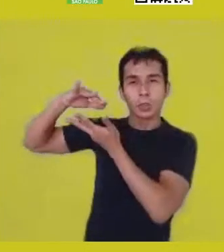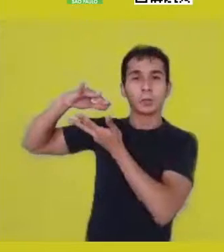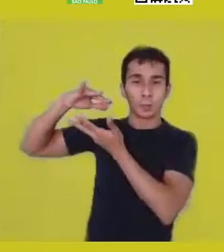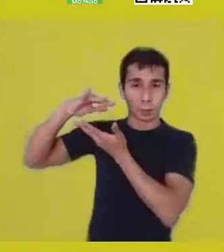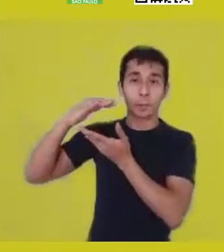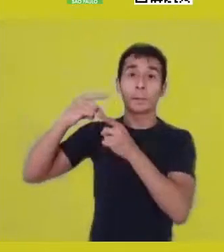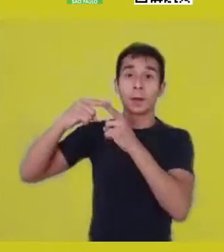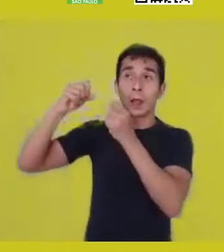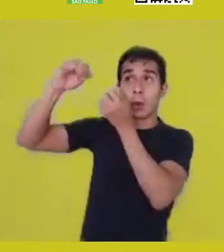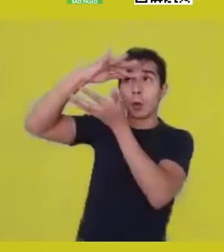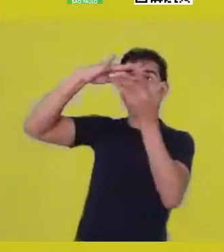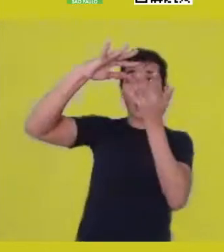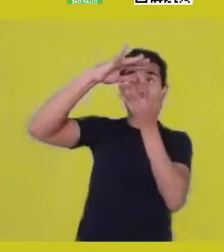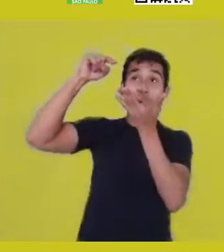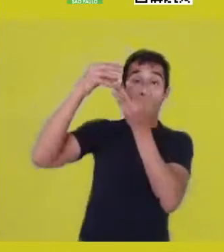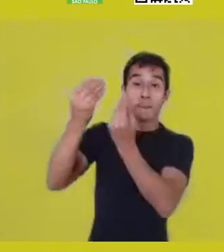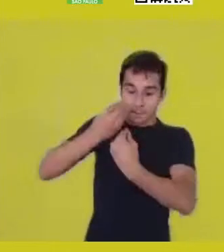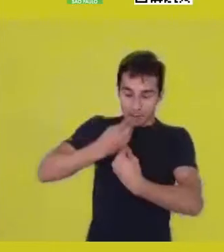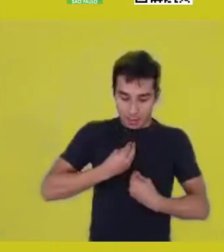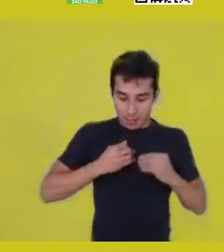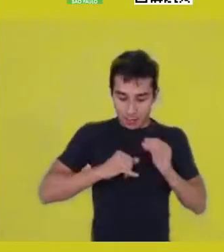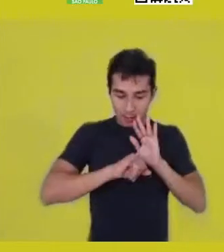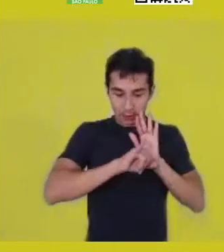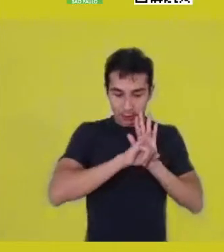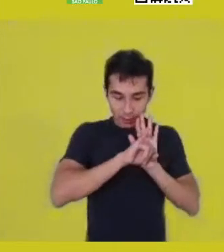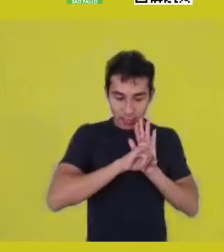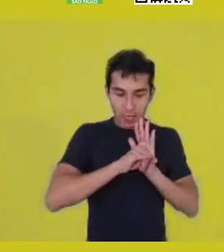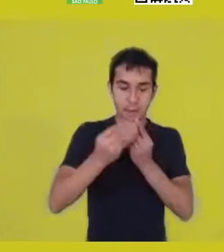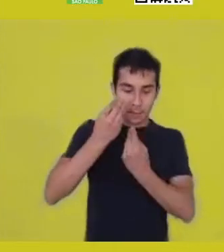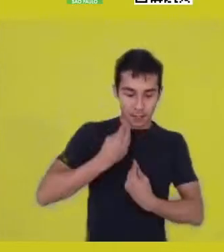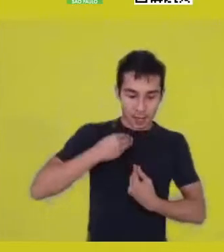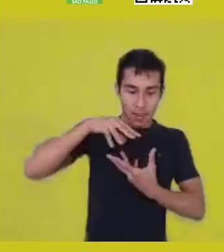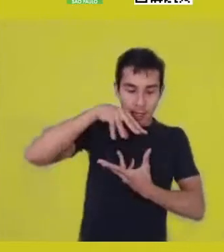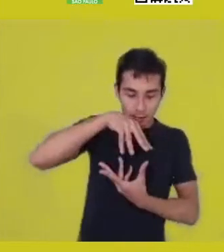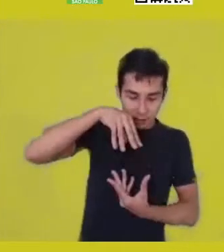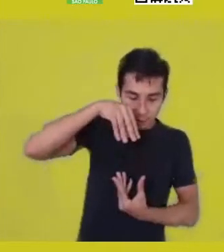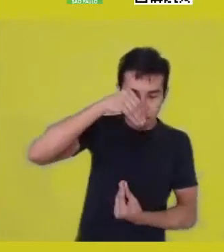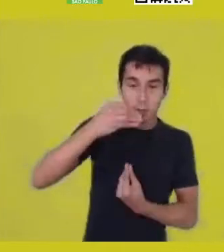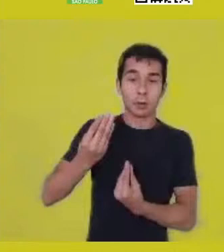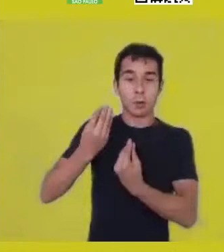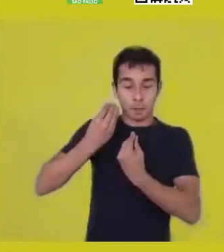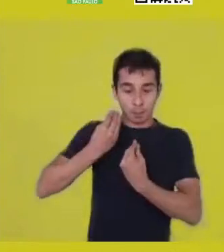the physical and spiritual identity since the divine breath of life,